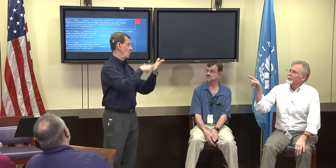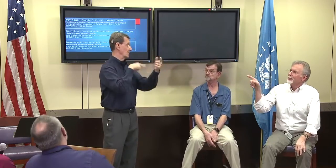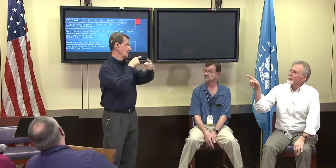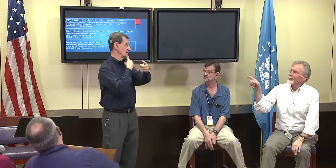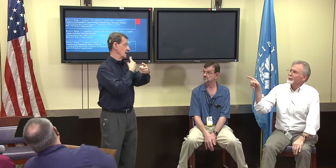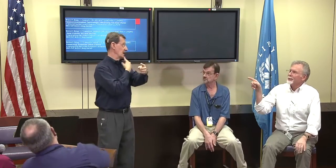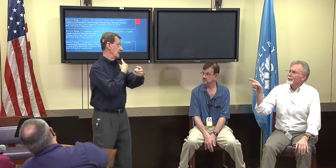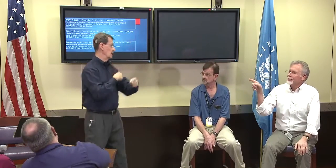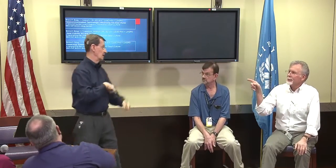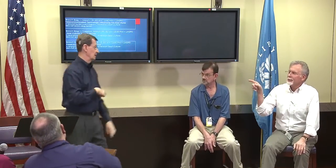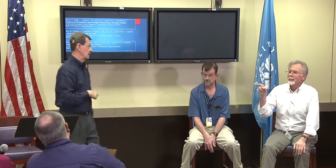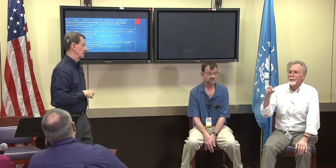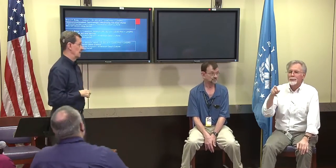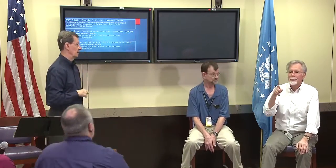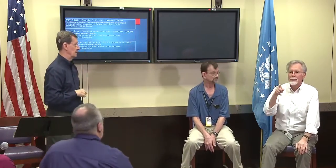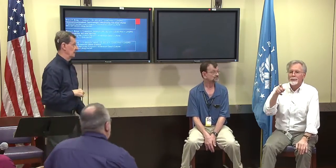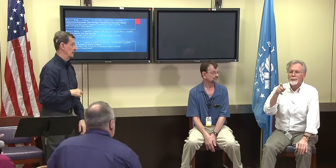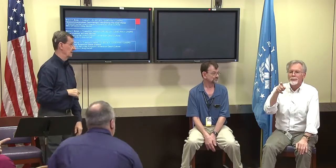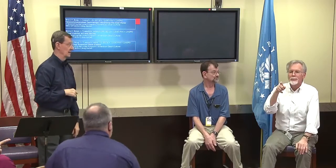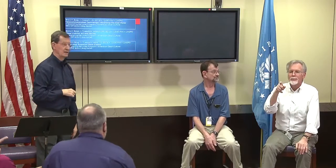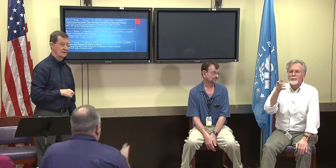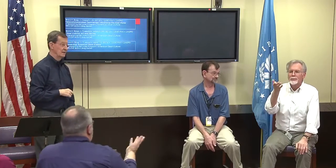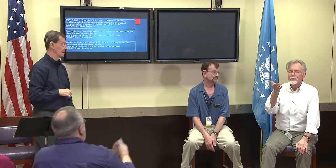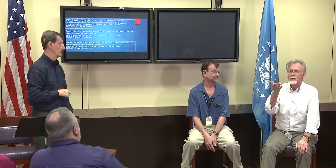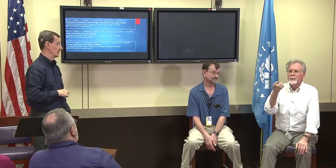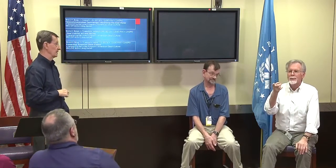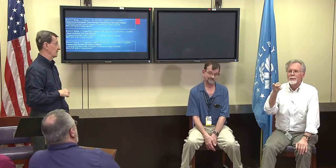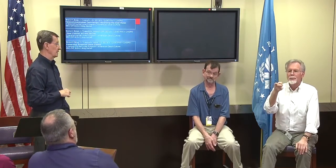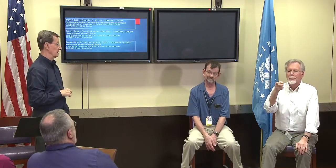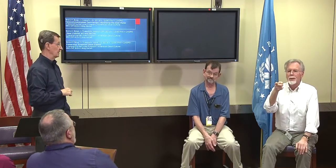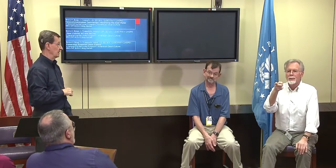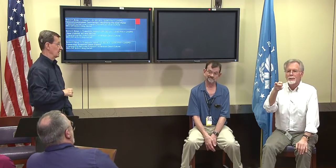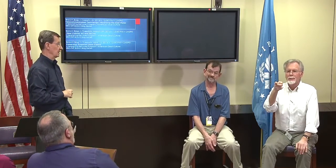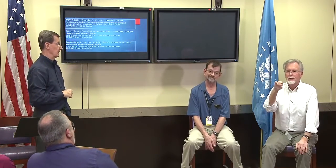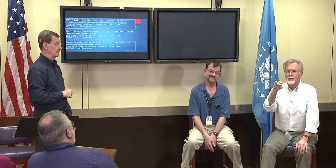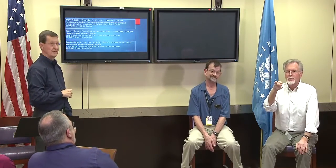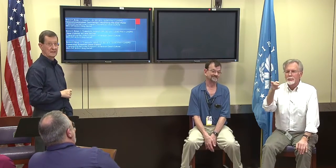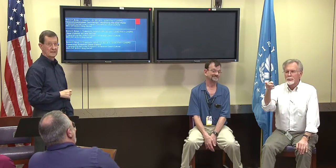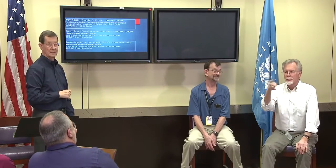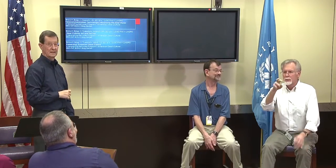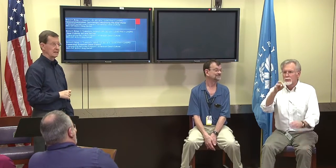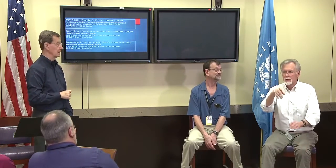Excuse me, let me repeat the question. You can repeat the question, Fred.